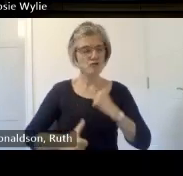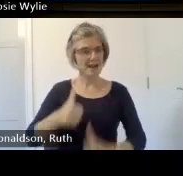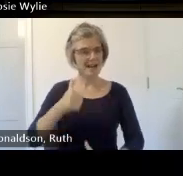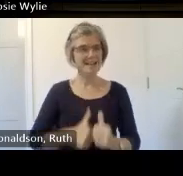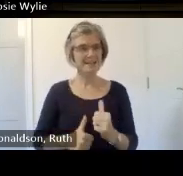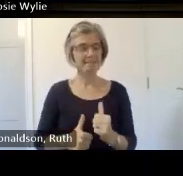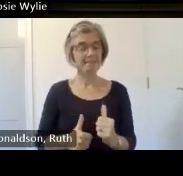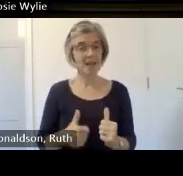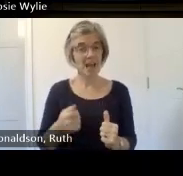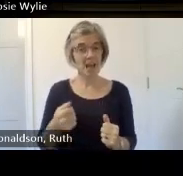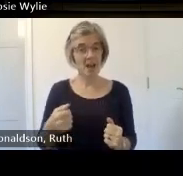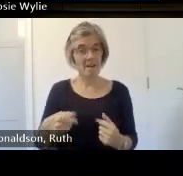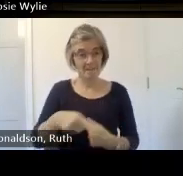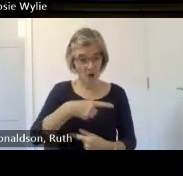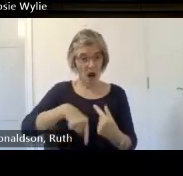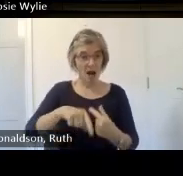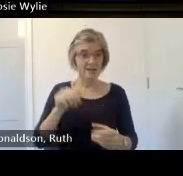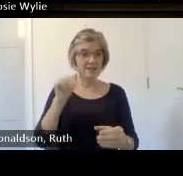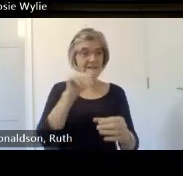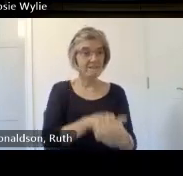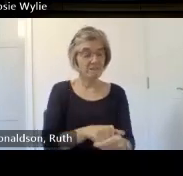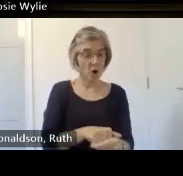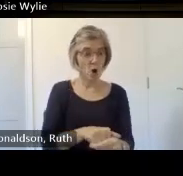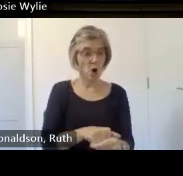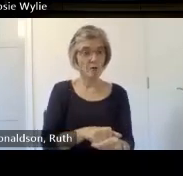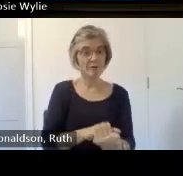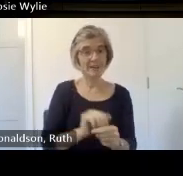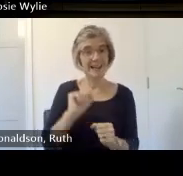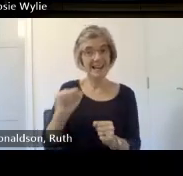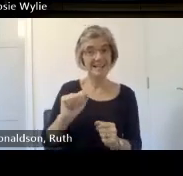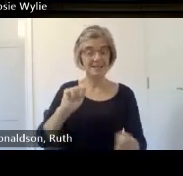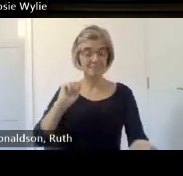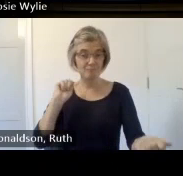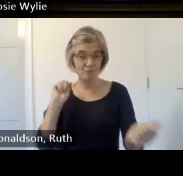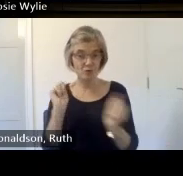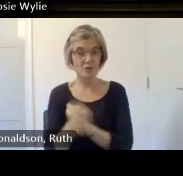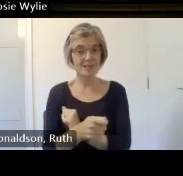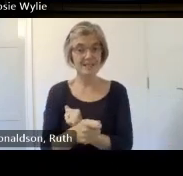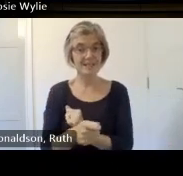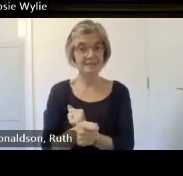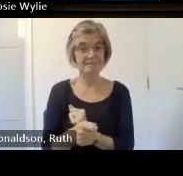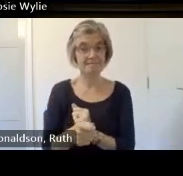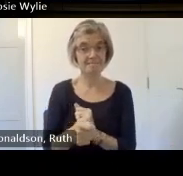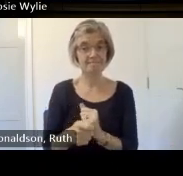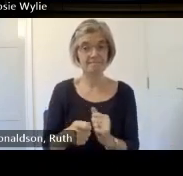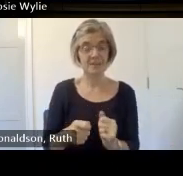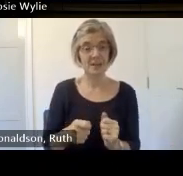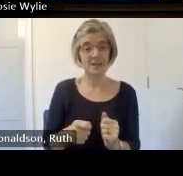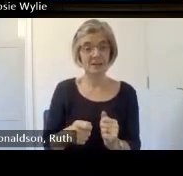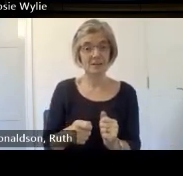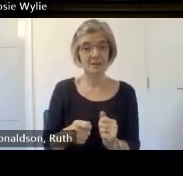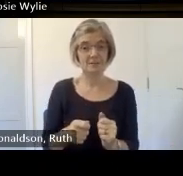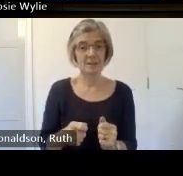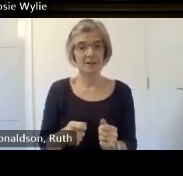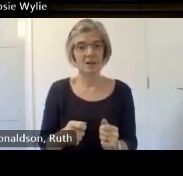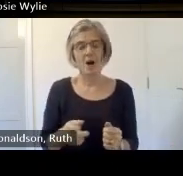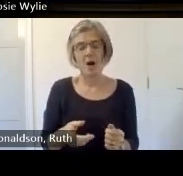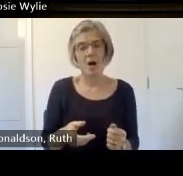being able to have a active serving officer who is lgbtq to call him a brother when he had such